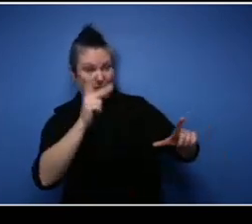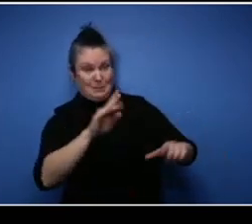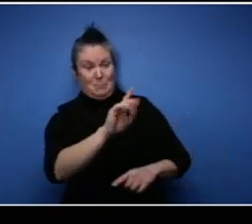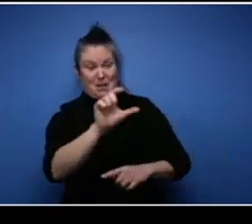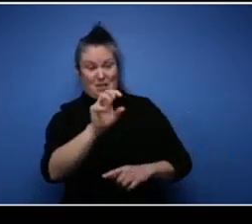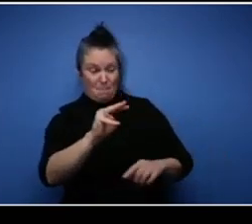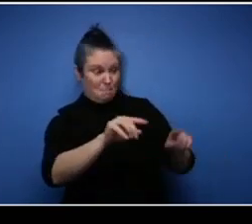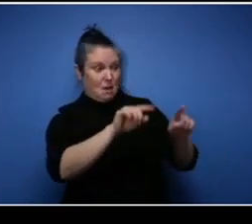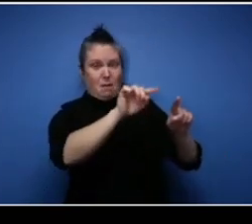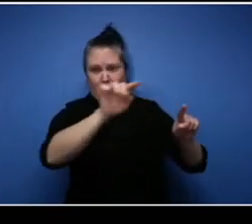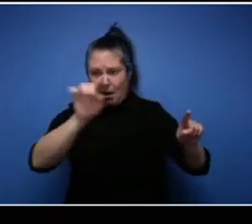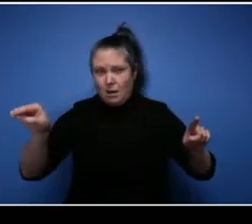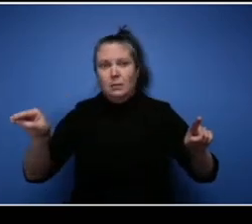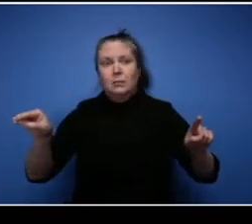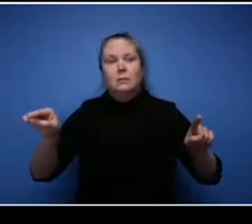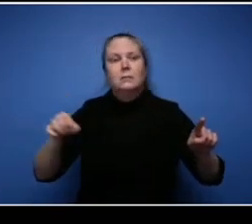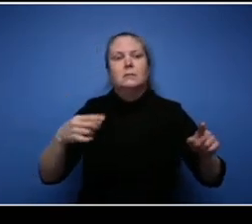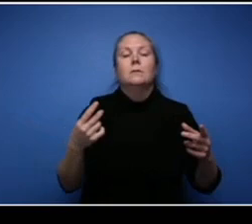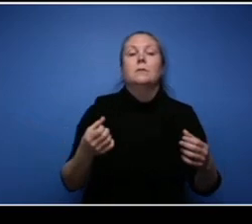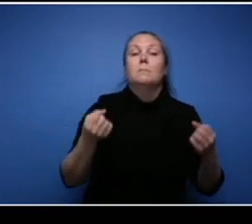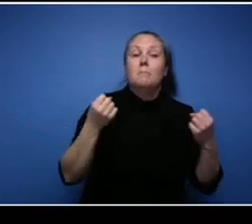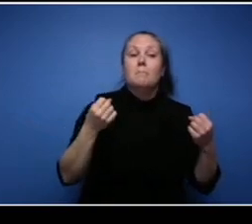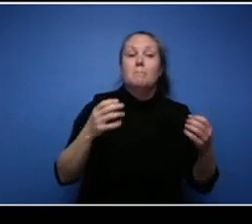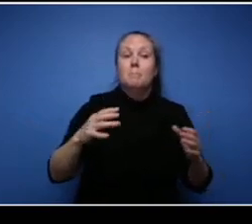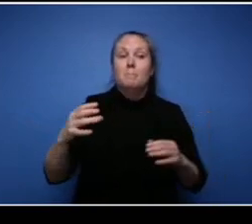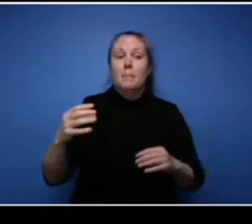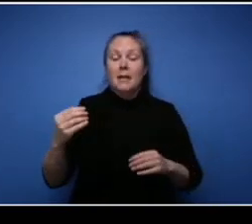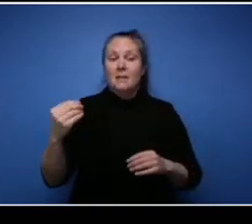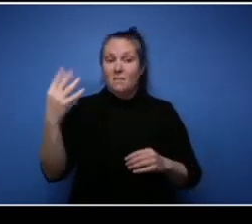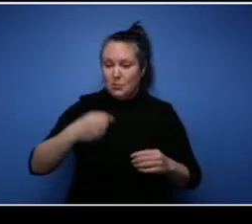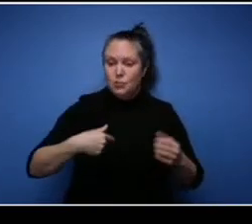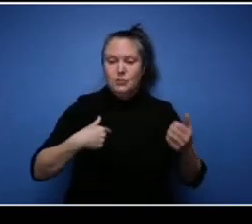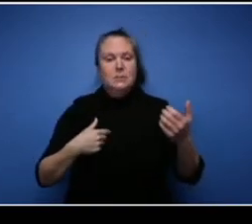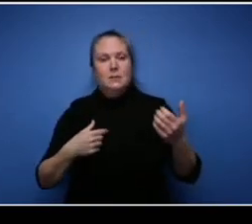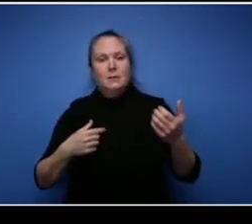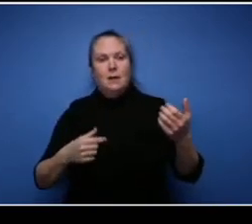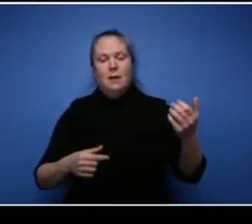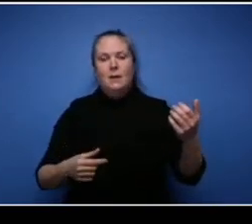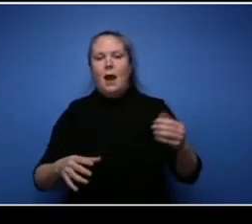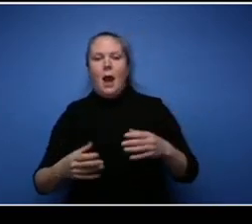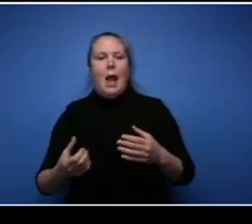with this bracelet so you could see it in the pictures when I was holding certain items